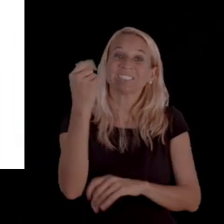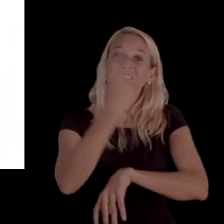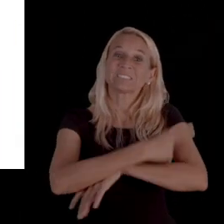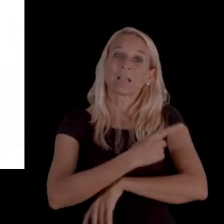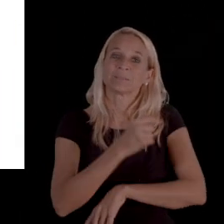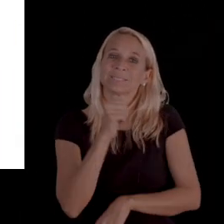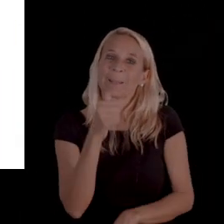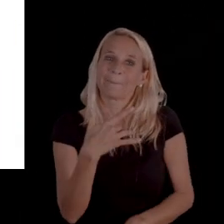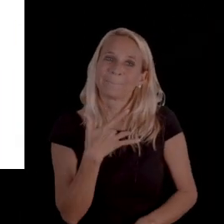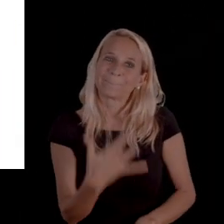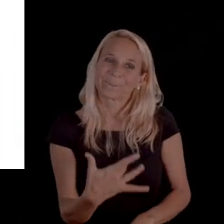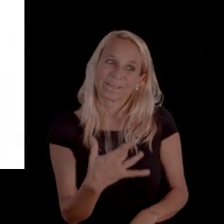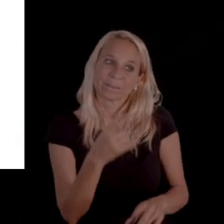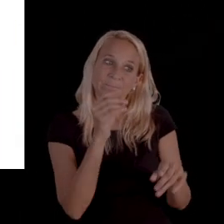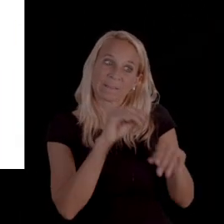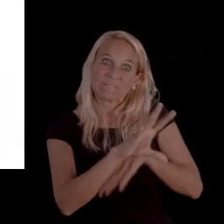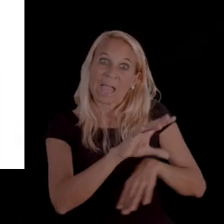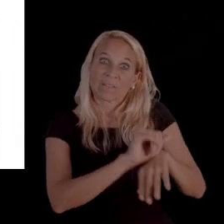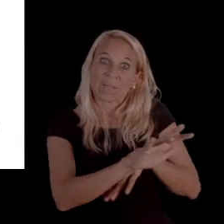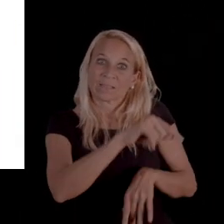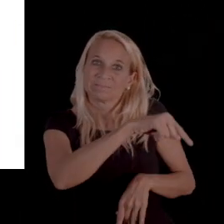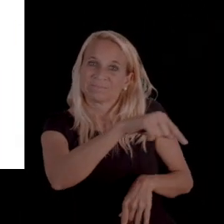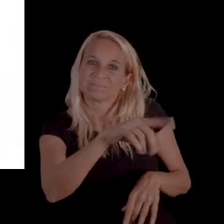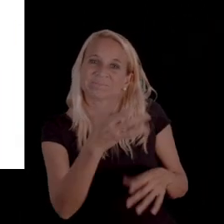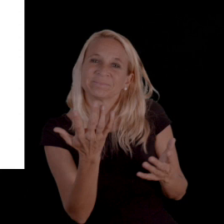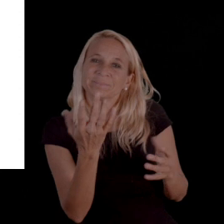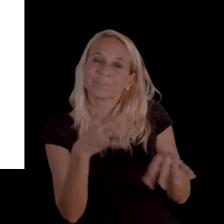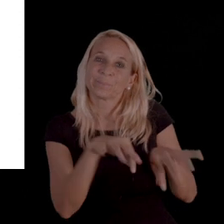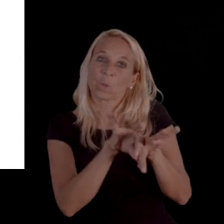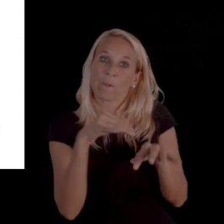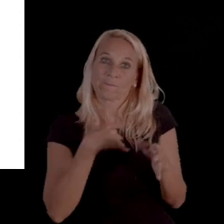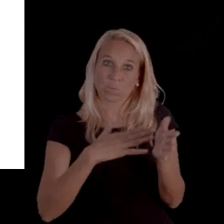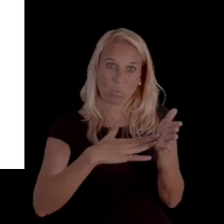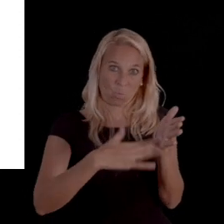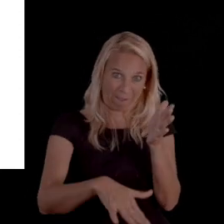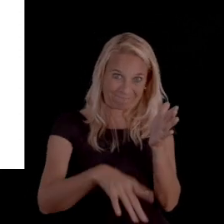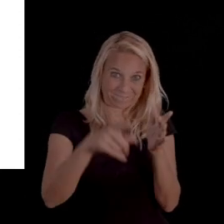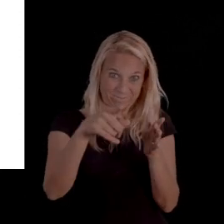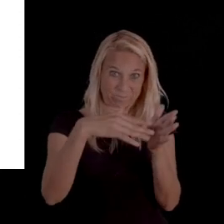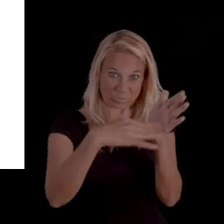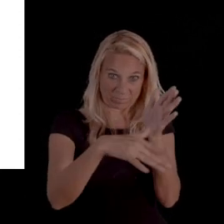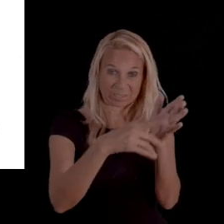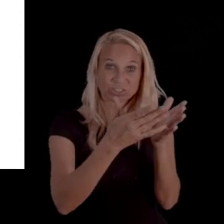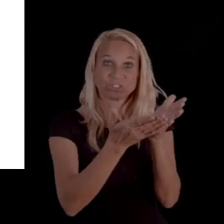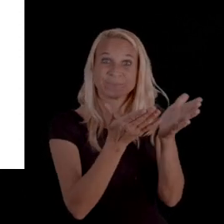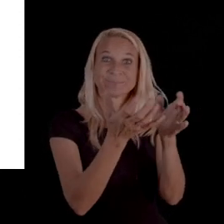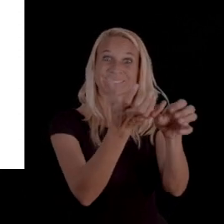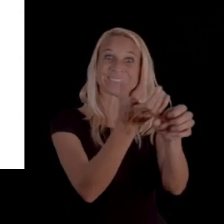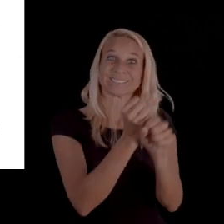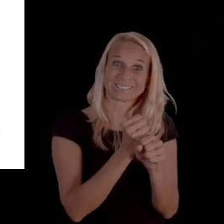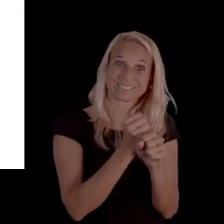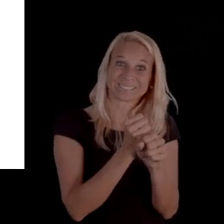don't necessarily affect those circumstances, but as long as it's a waiver that you're on, a service that you're receiving,